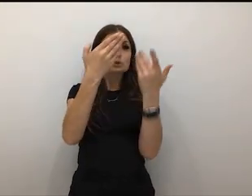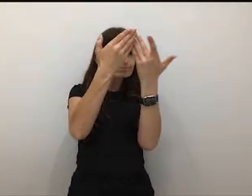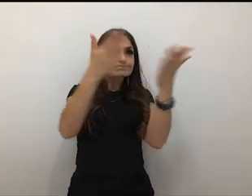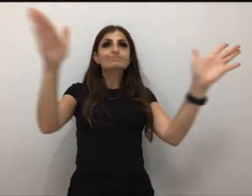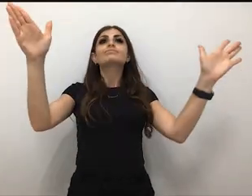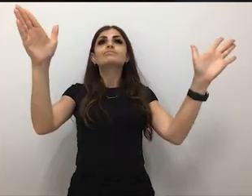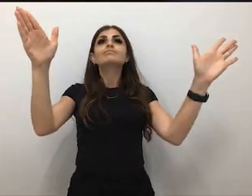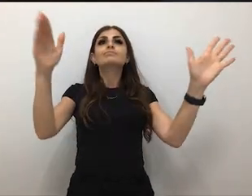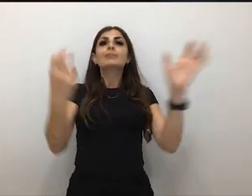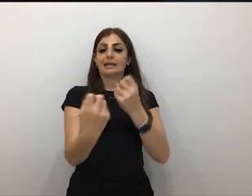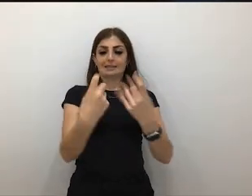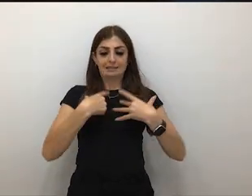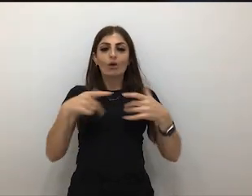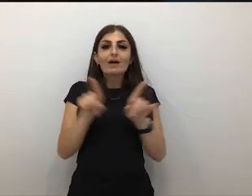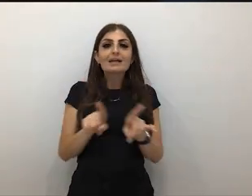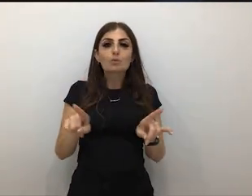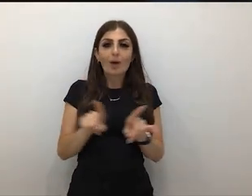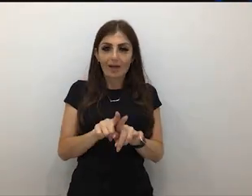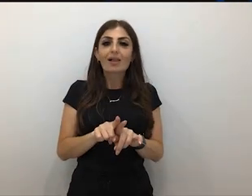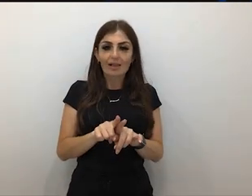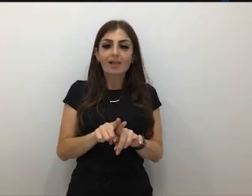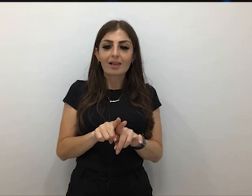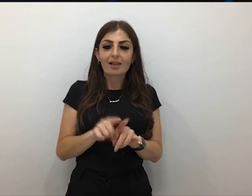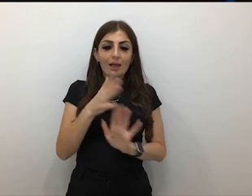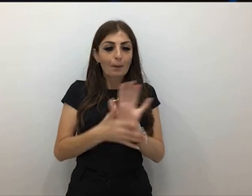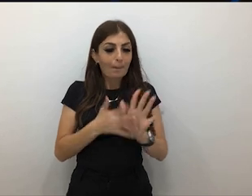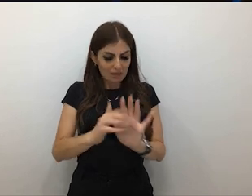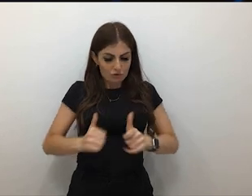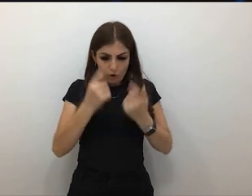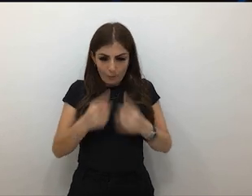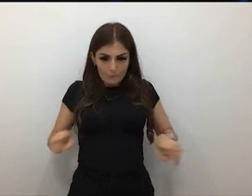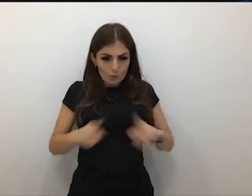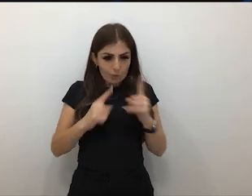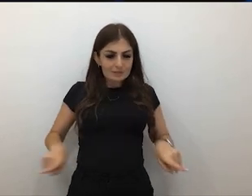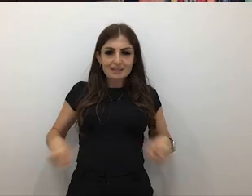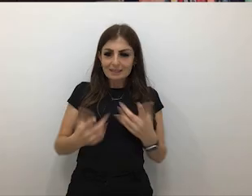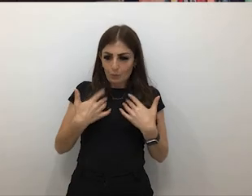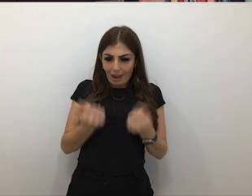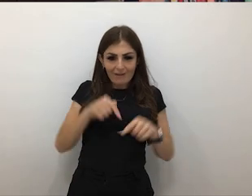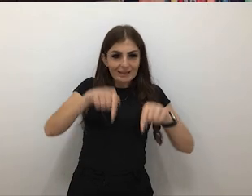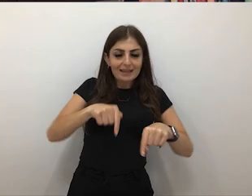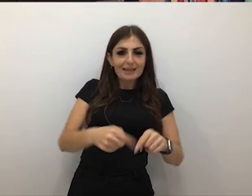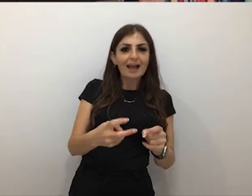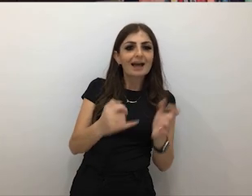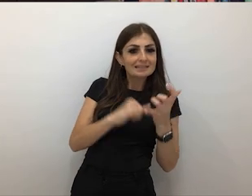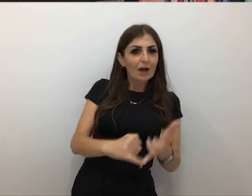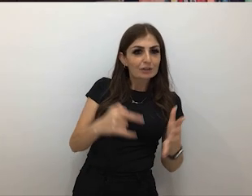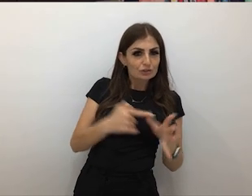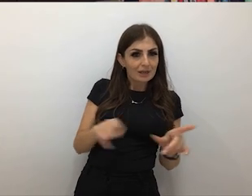And to tap into this sort of musical tapestry that we have here in South Australia and try and give the space to those artists